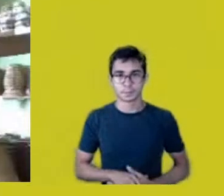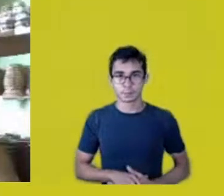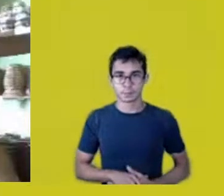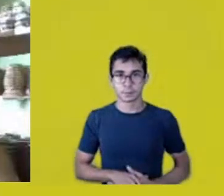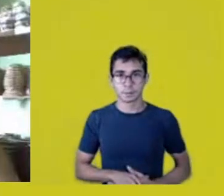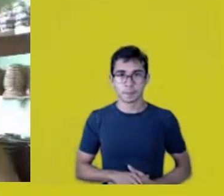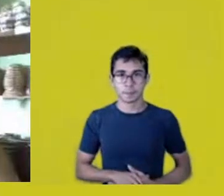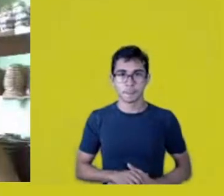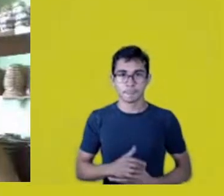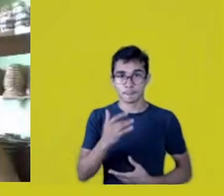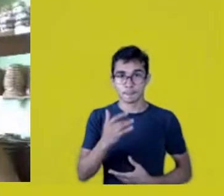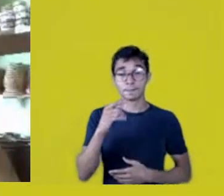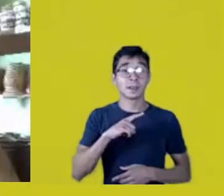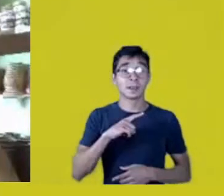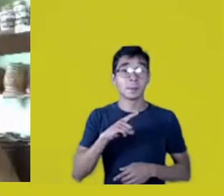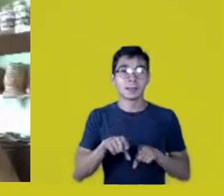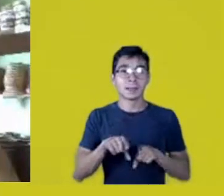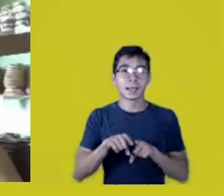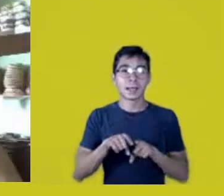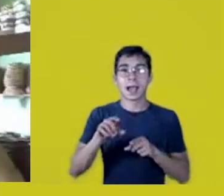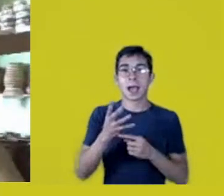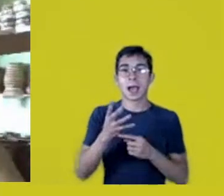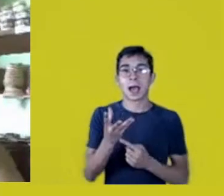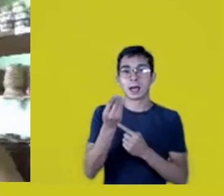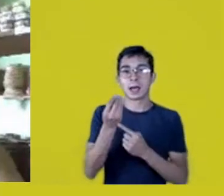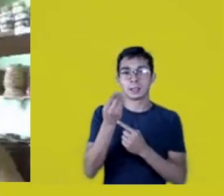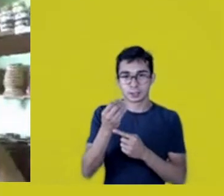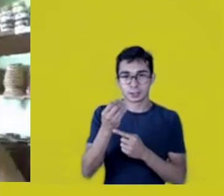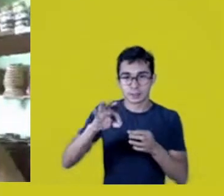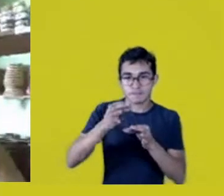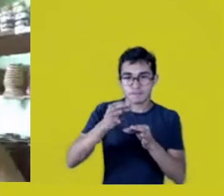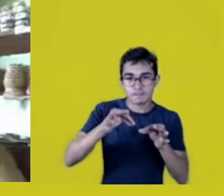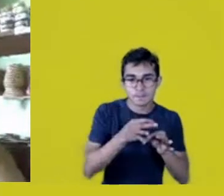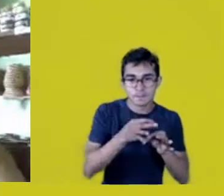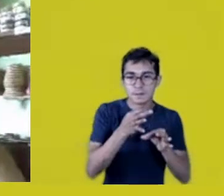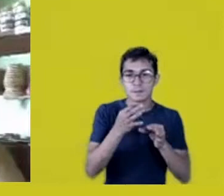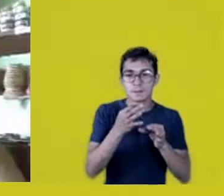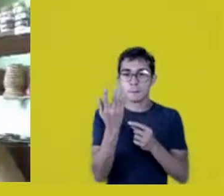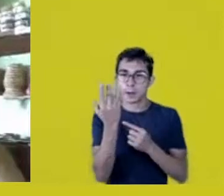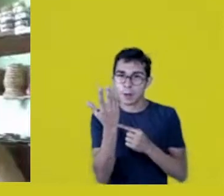but it isn’t handcraft. Those are cultural products